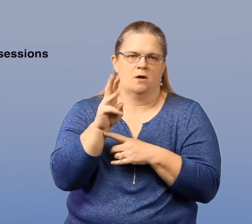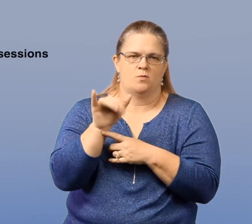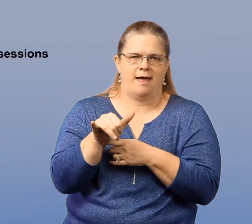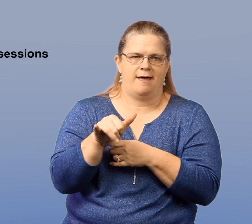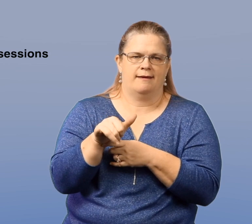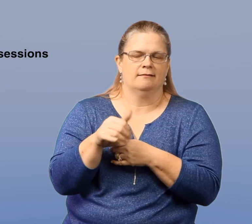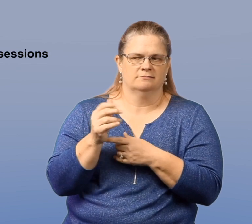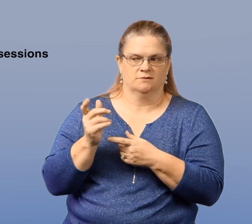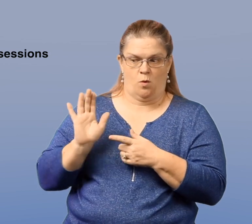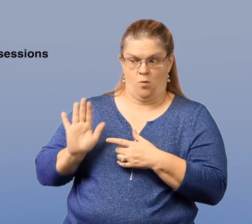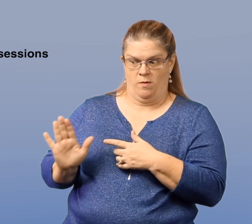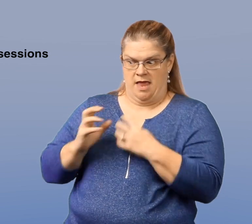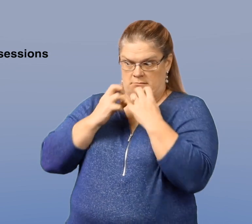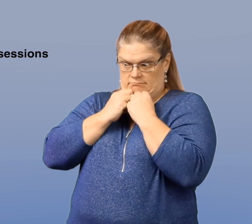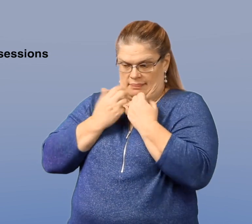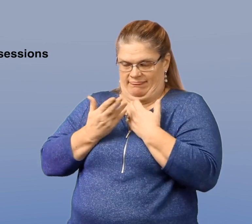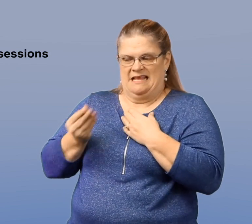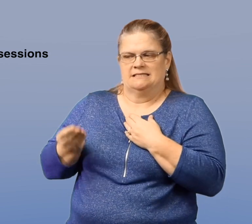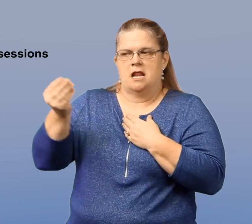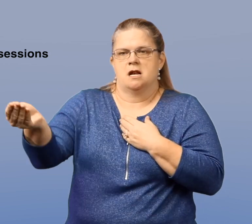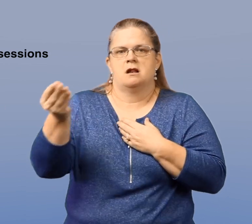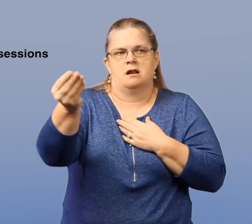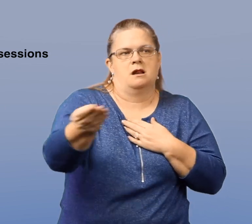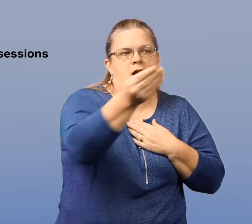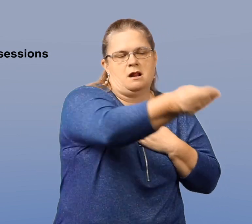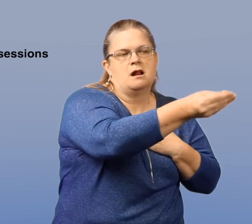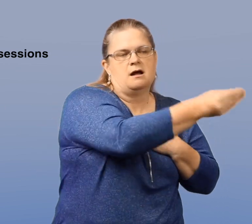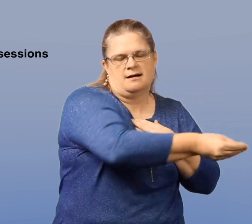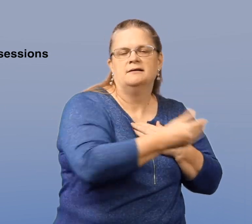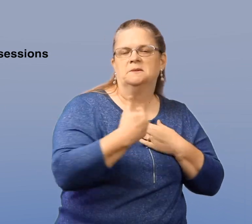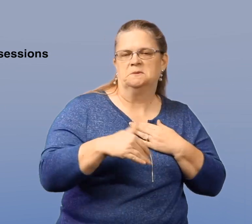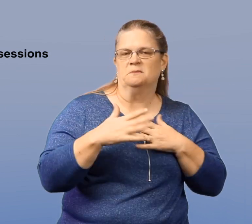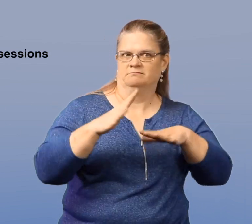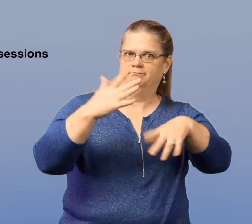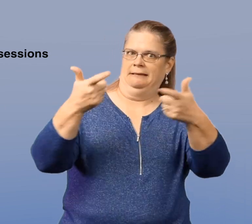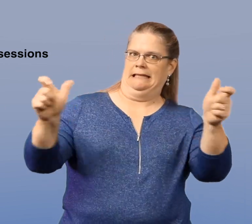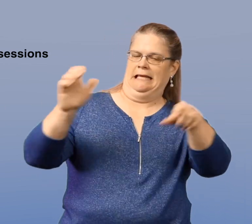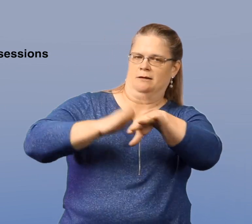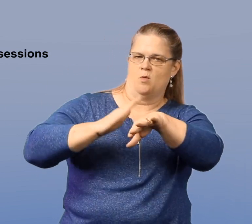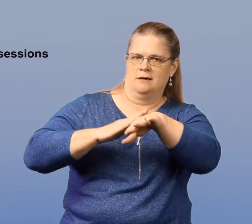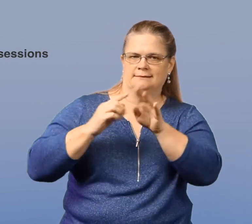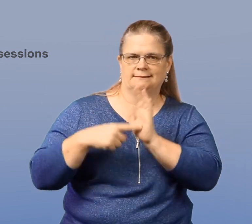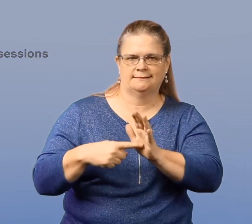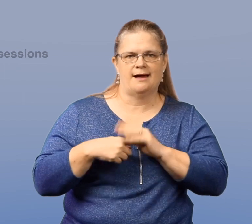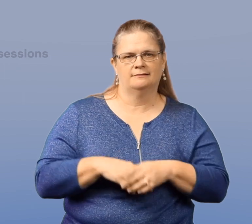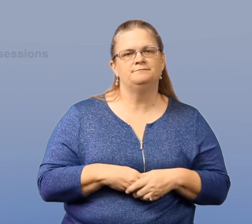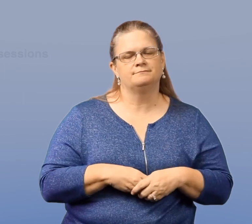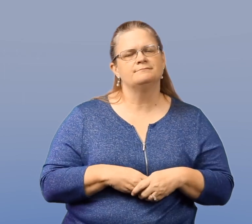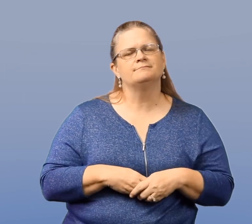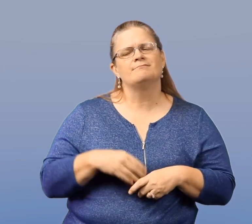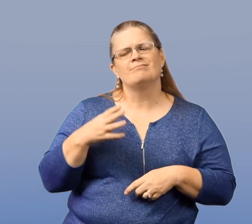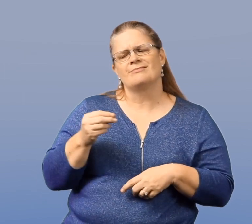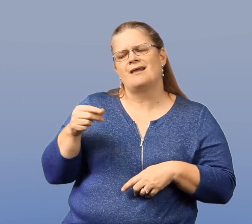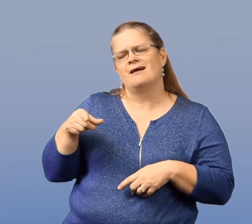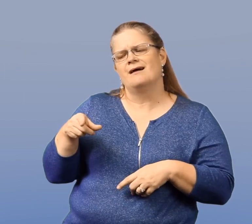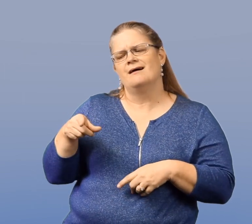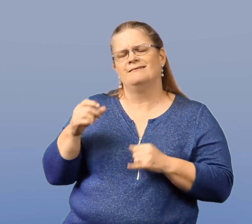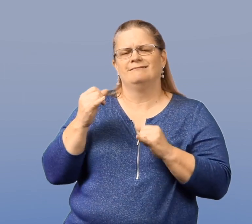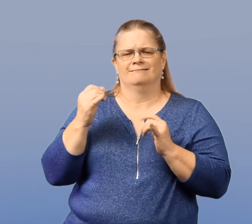Also giving away treasured possessions to others is a big warning sign.